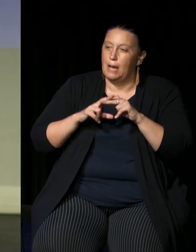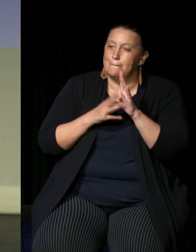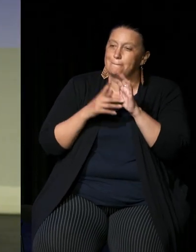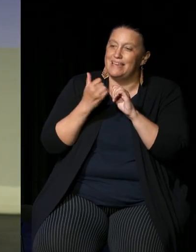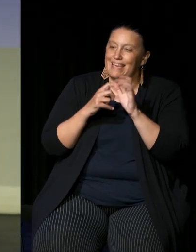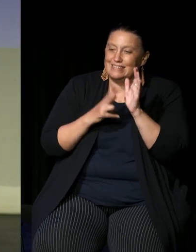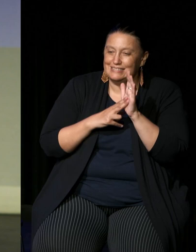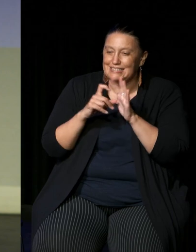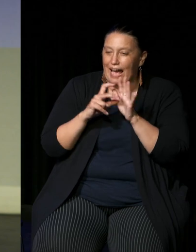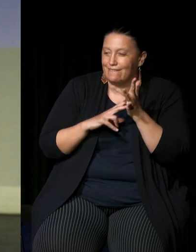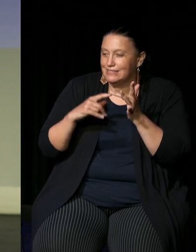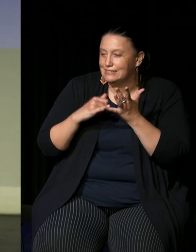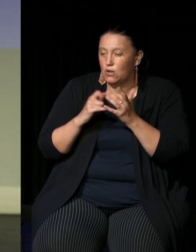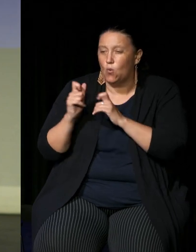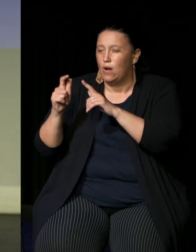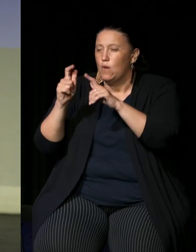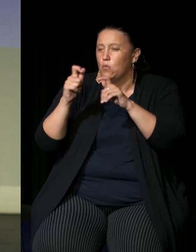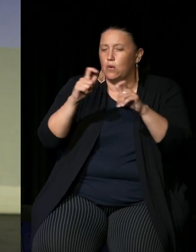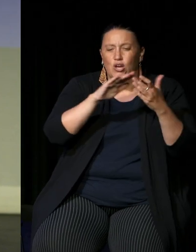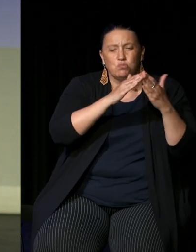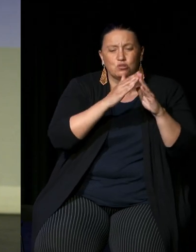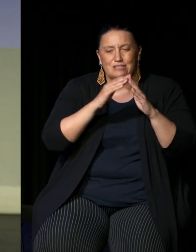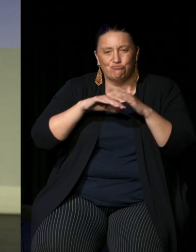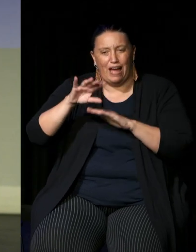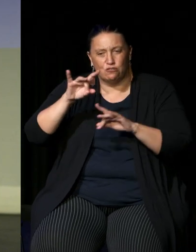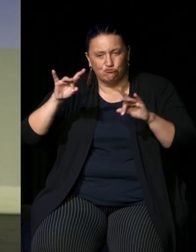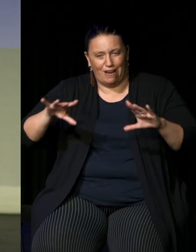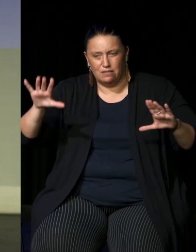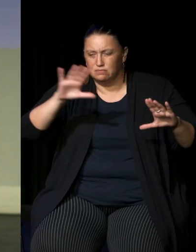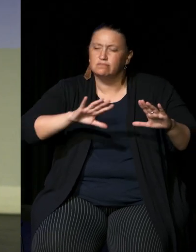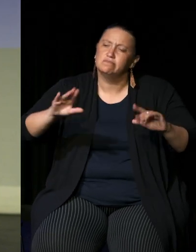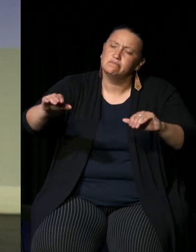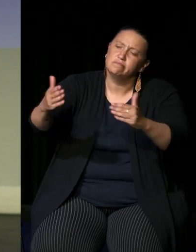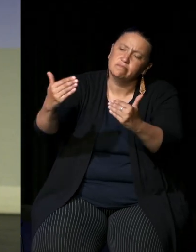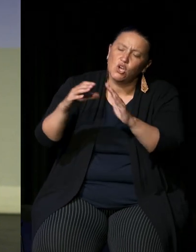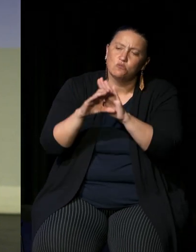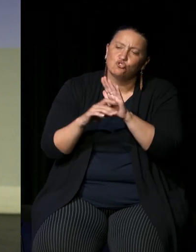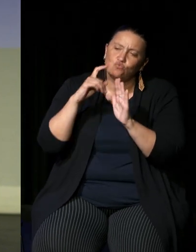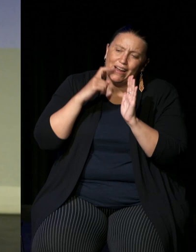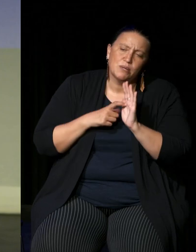the country they asked people a number of things what constitutional recognition means for them so